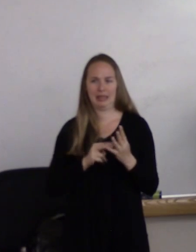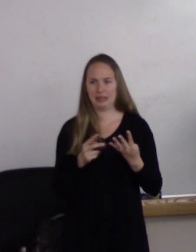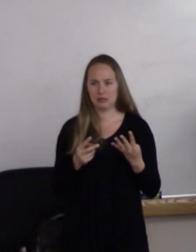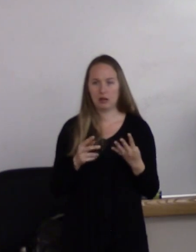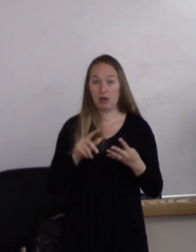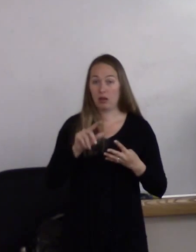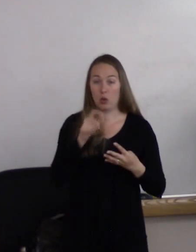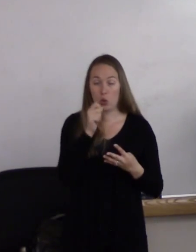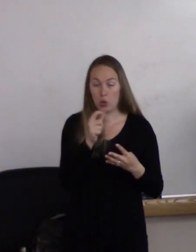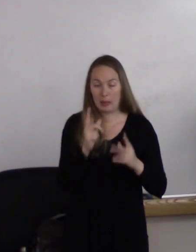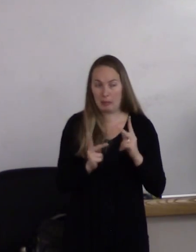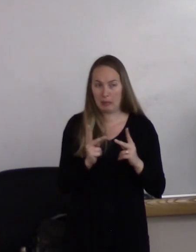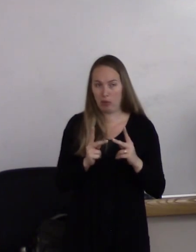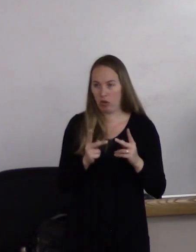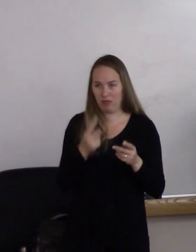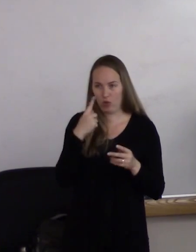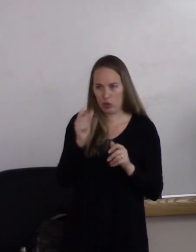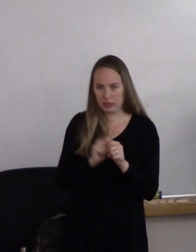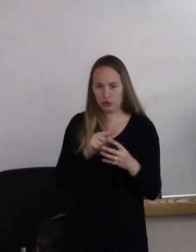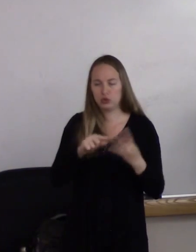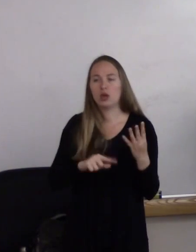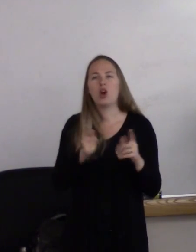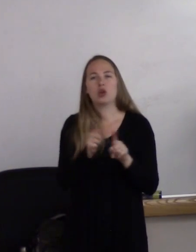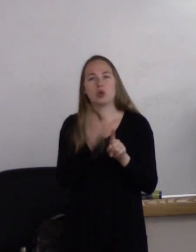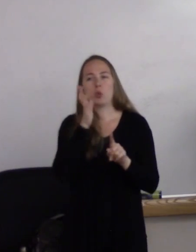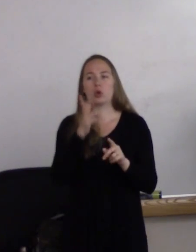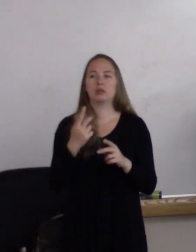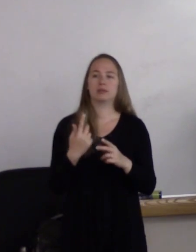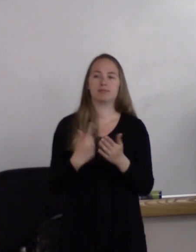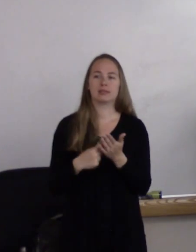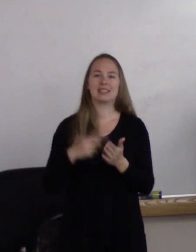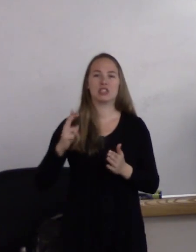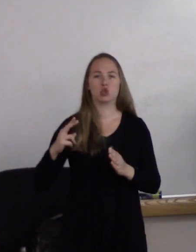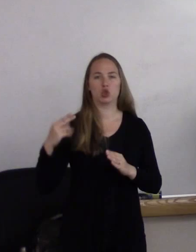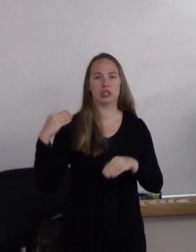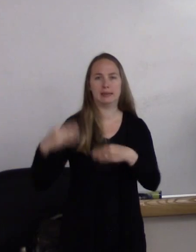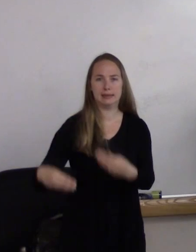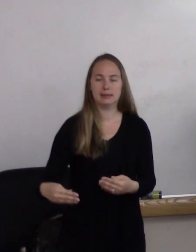about the historical timeline. What have LGBT people experienced?